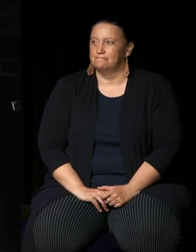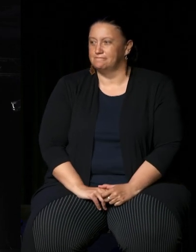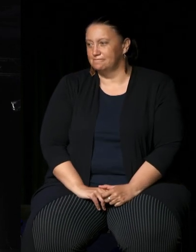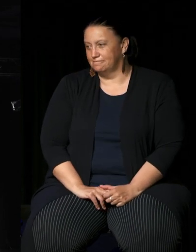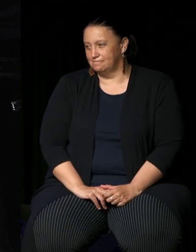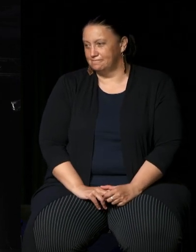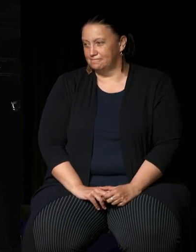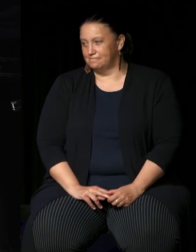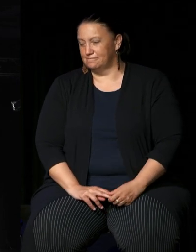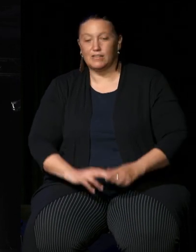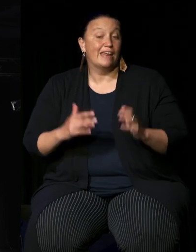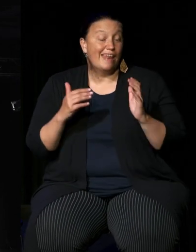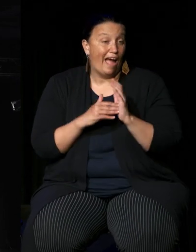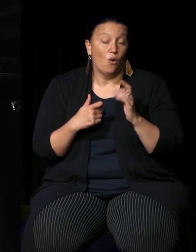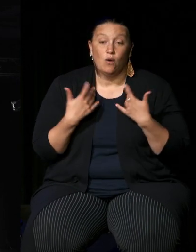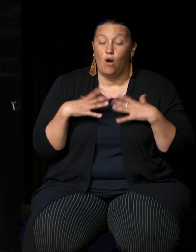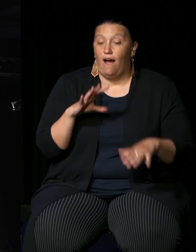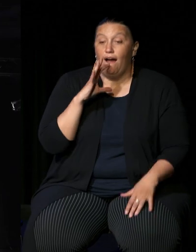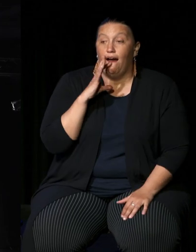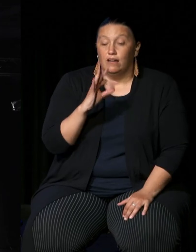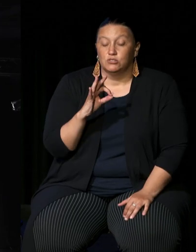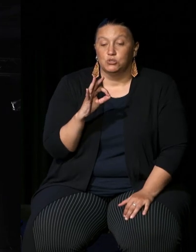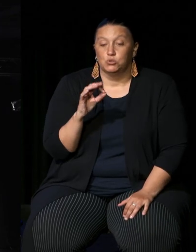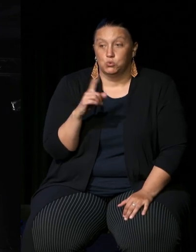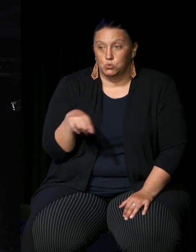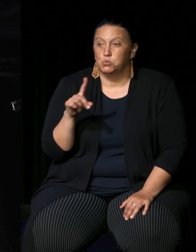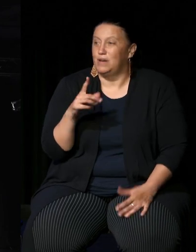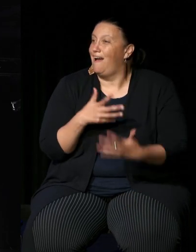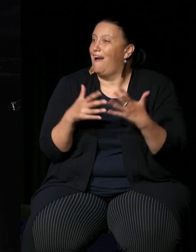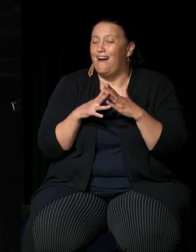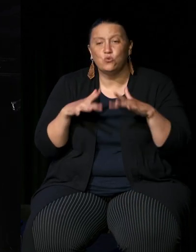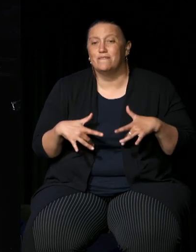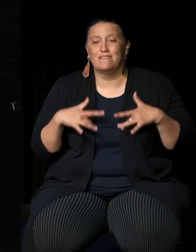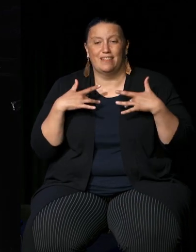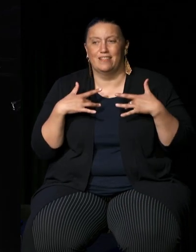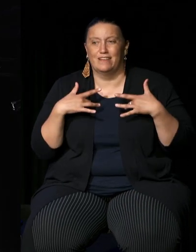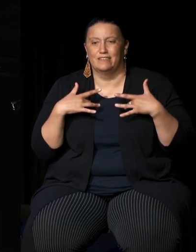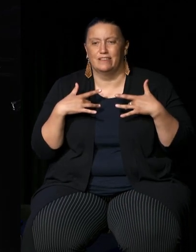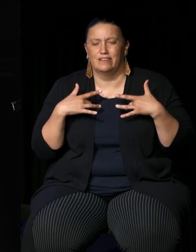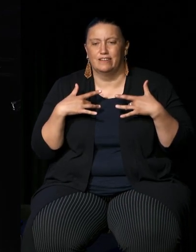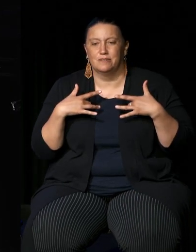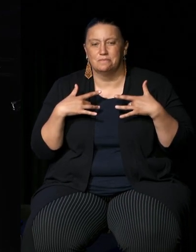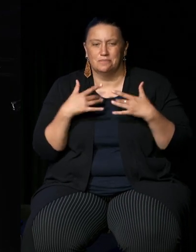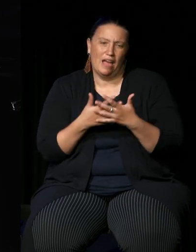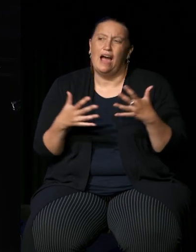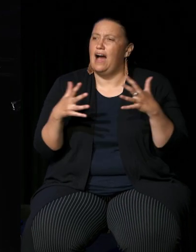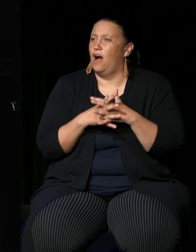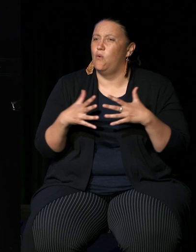the proceedings we want to ask you how you feel you know well how well you know uh the